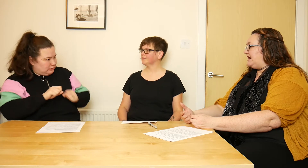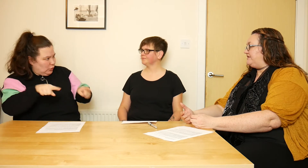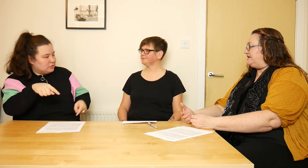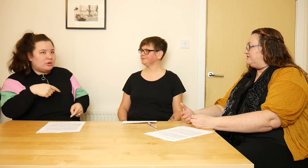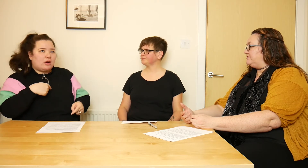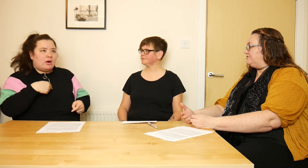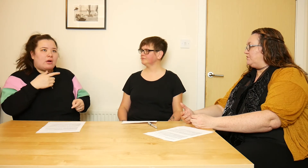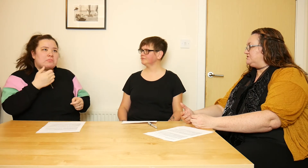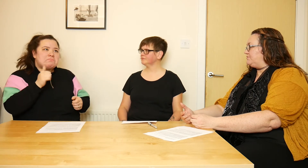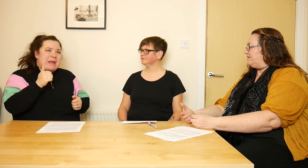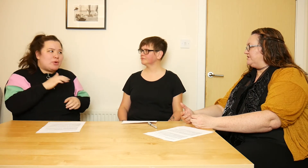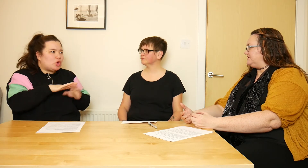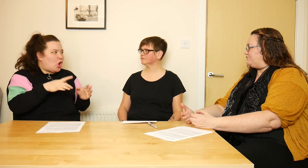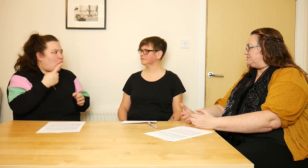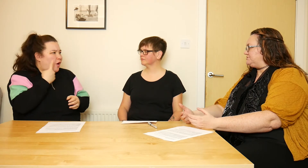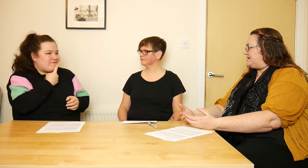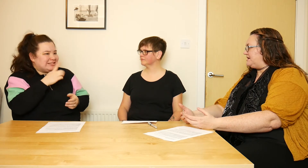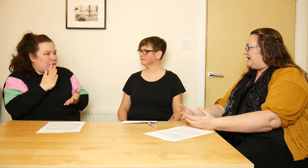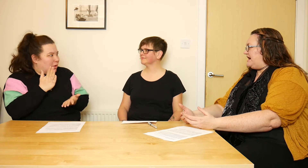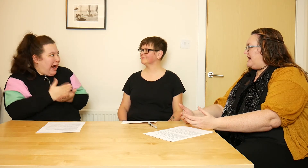And then they would wonder where the deaf audience were.